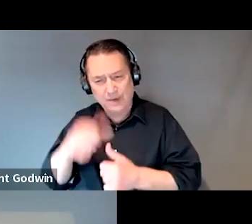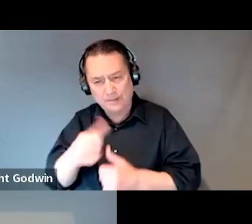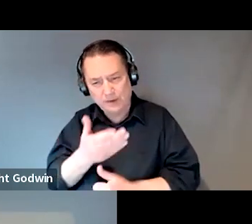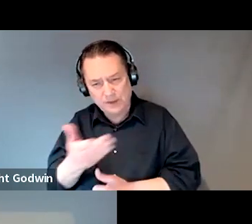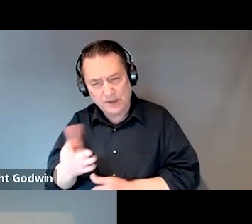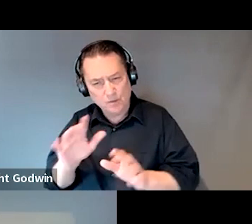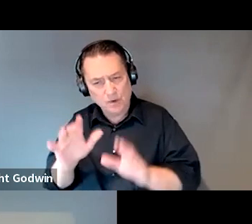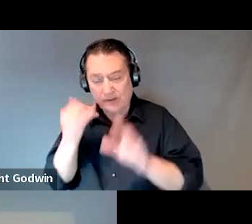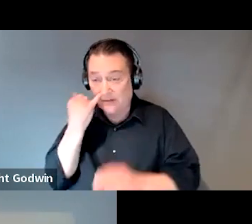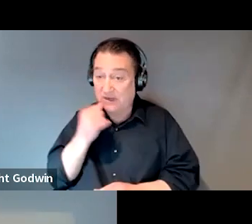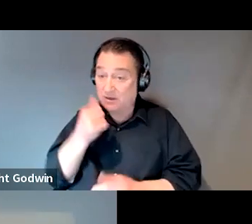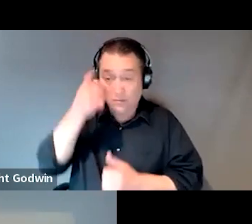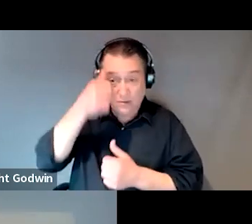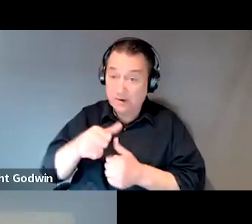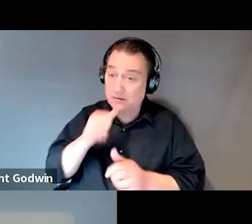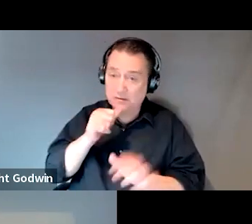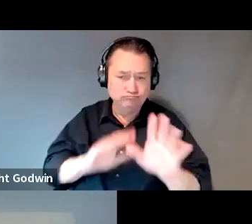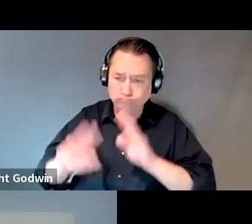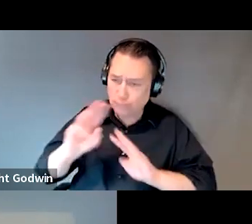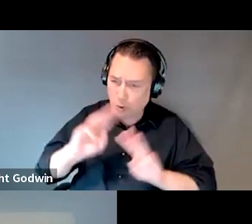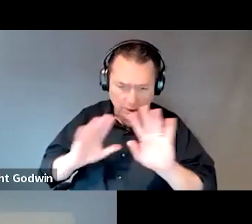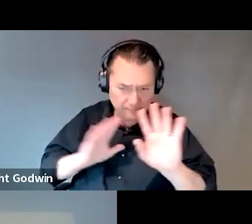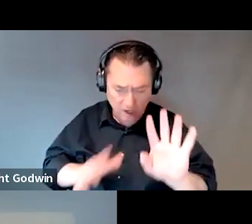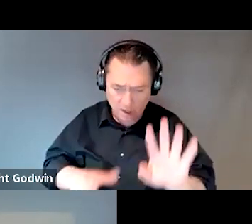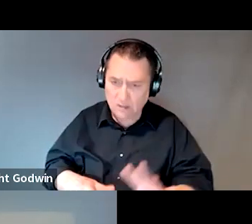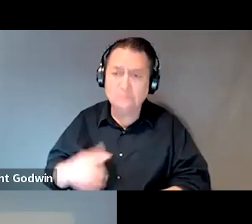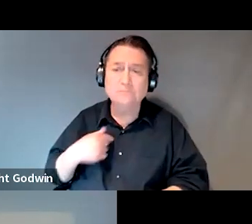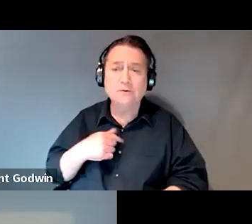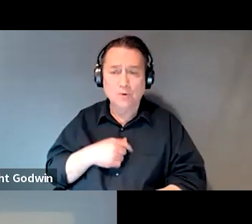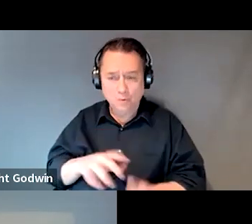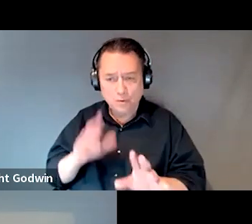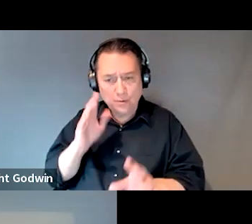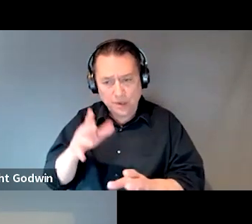If they don't, you know, I tell 'em, "Don't worry about it. We're gonna kinda, you know, peel back those layers."